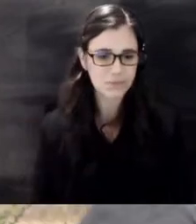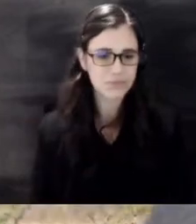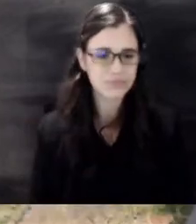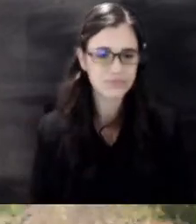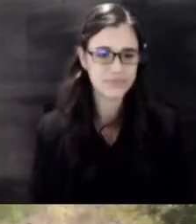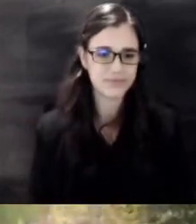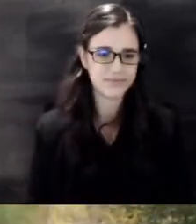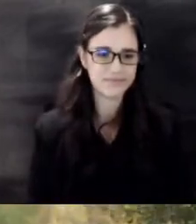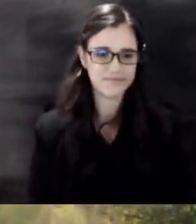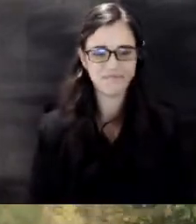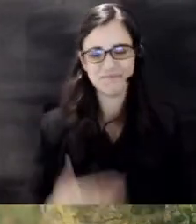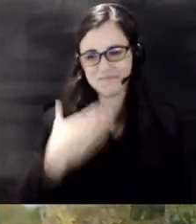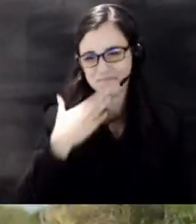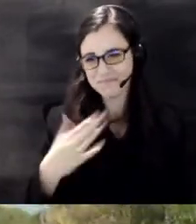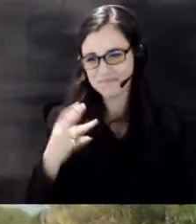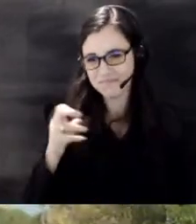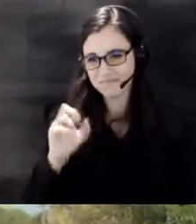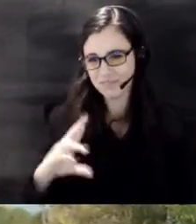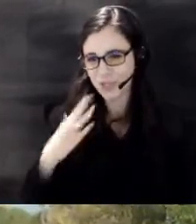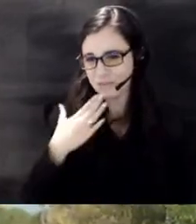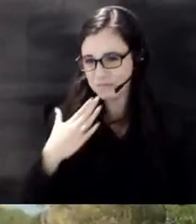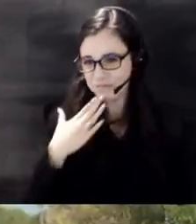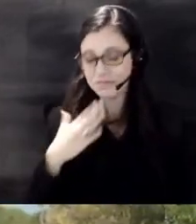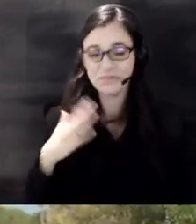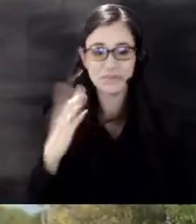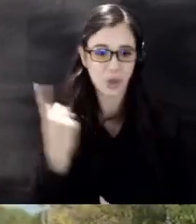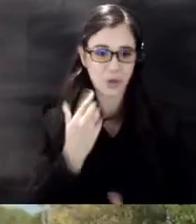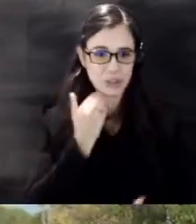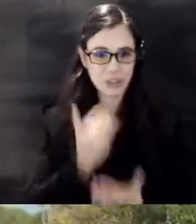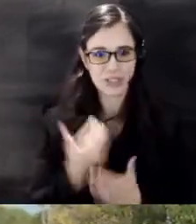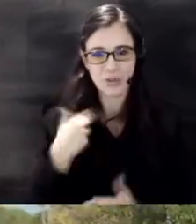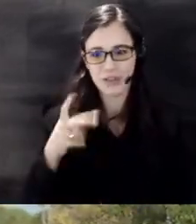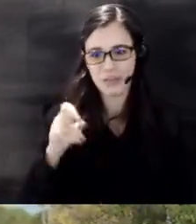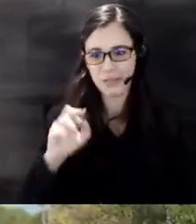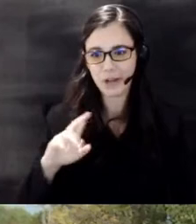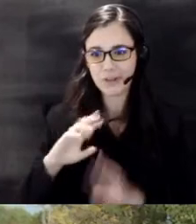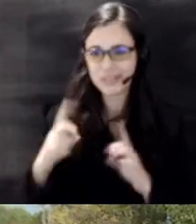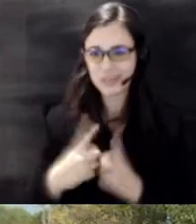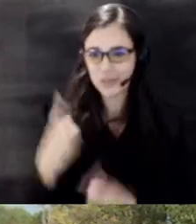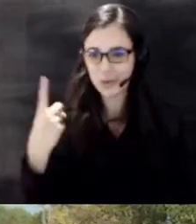thanks mayor it's always good to have the mayor in district one and great to be here at Great Plains